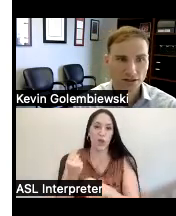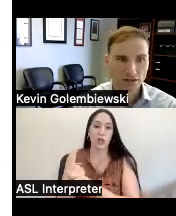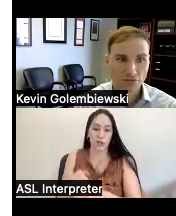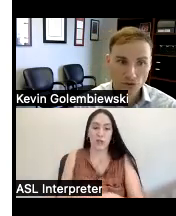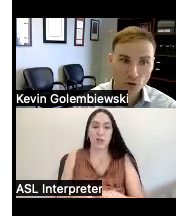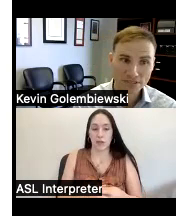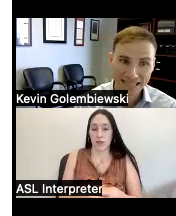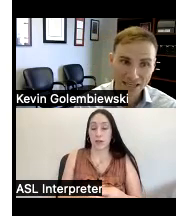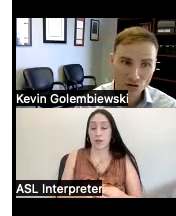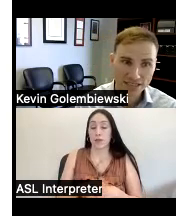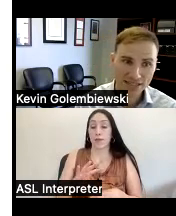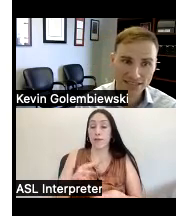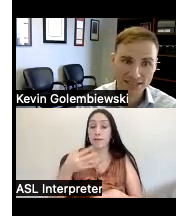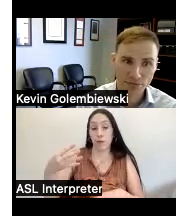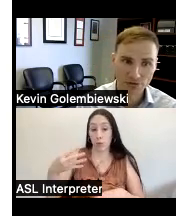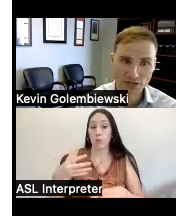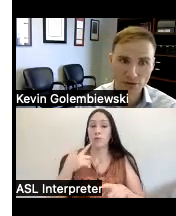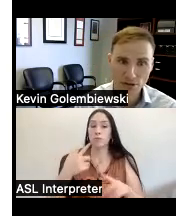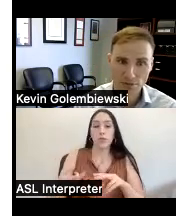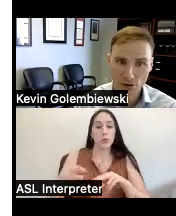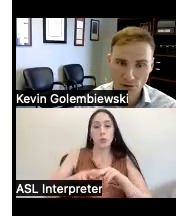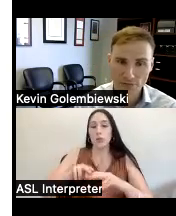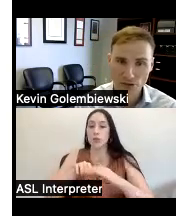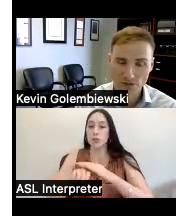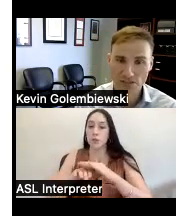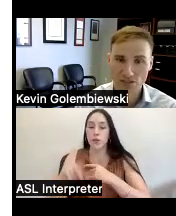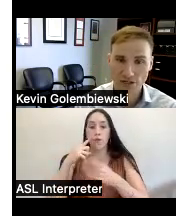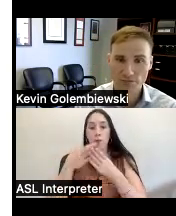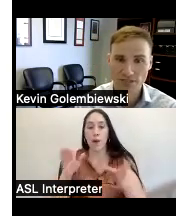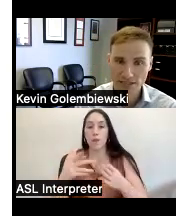the fourth goal is increasing accessibility to public programs services and transportation